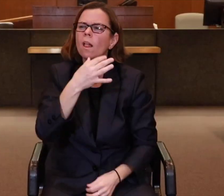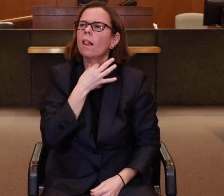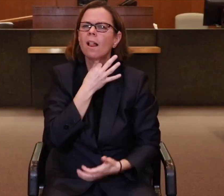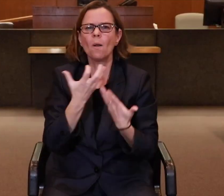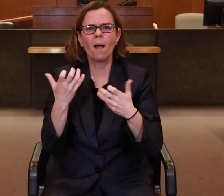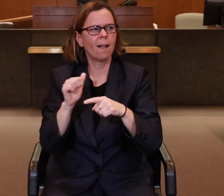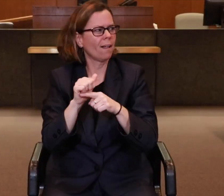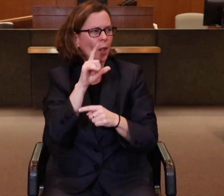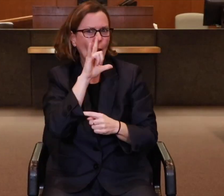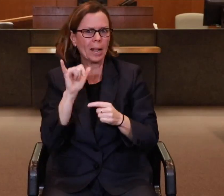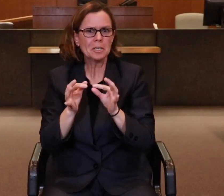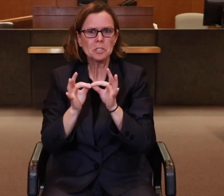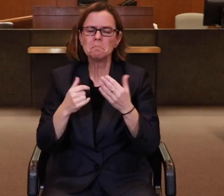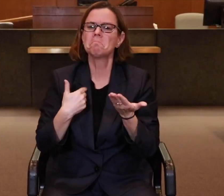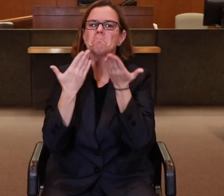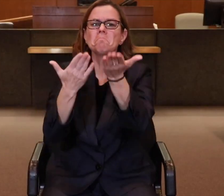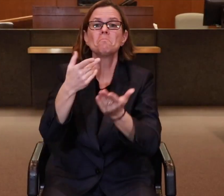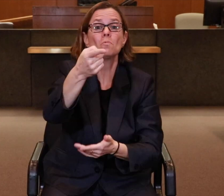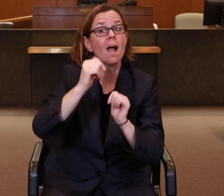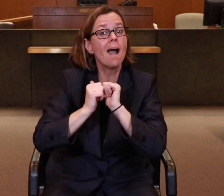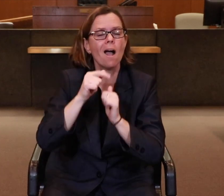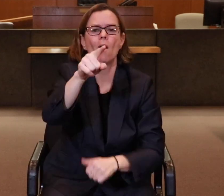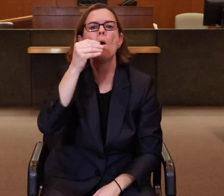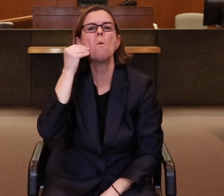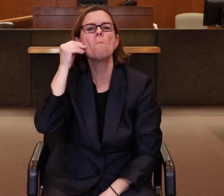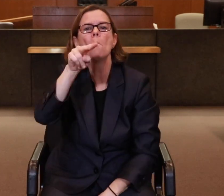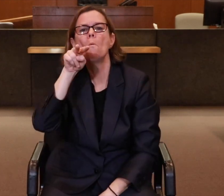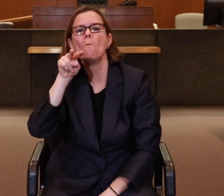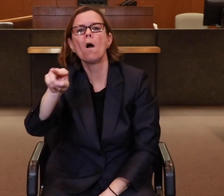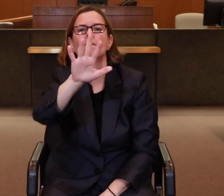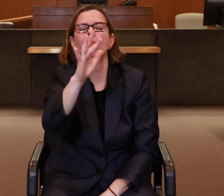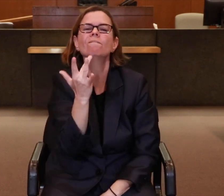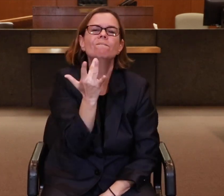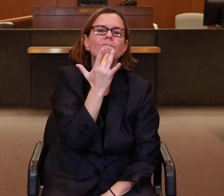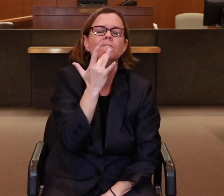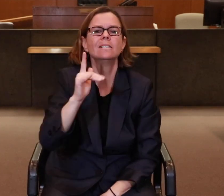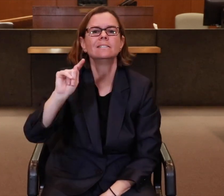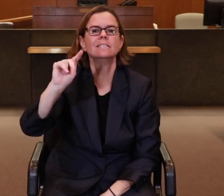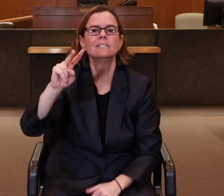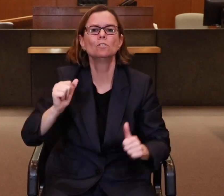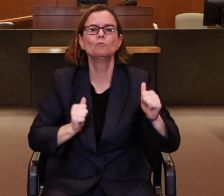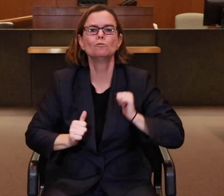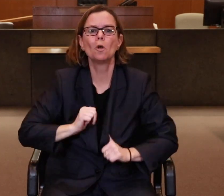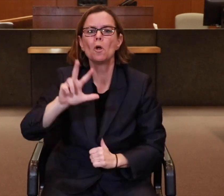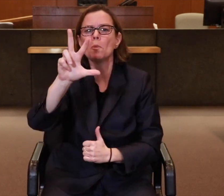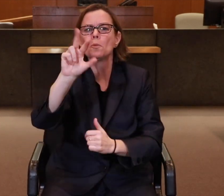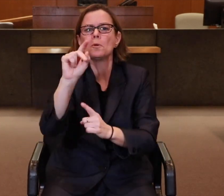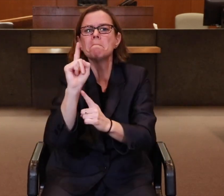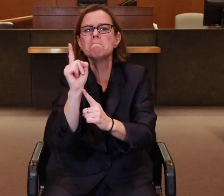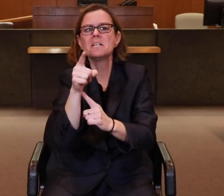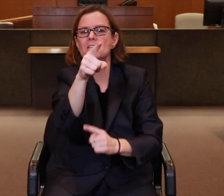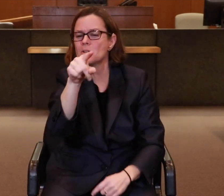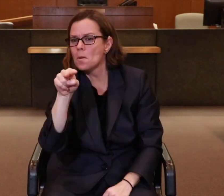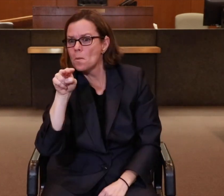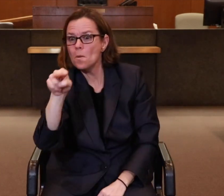If you’re curious of what it would look like to interpret something, you could try watching a favorite TV show for 30 minutes.